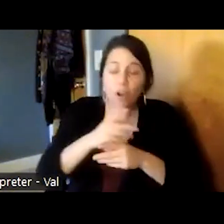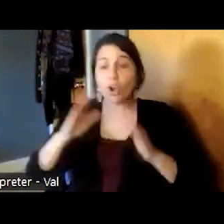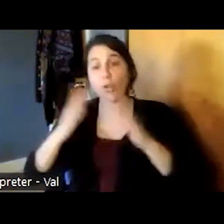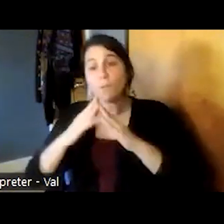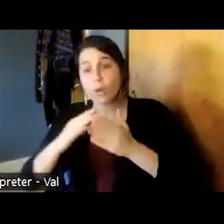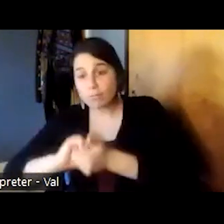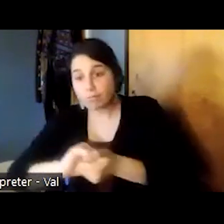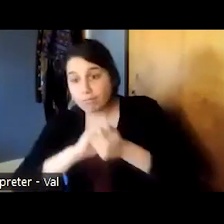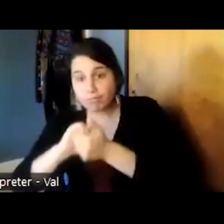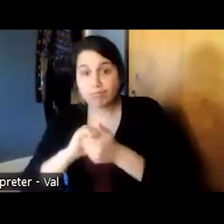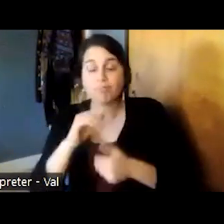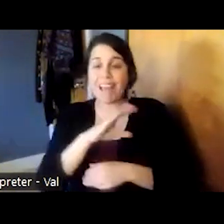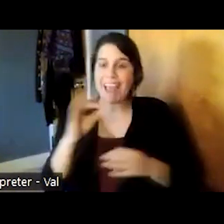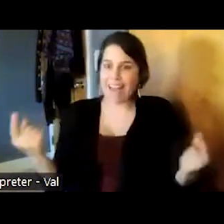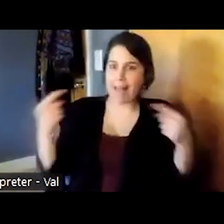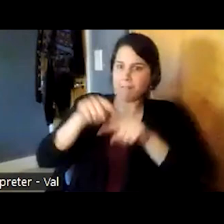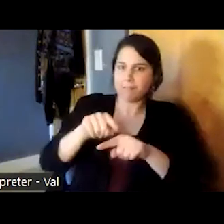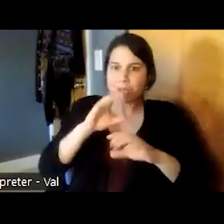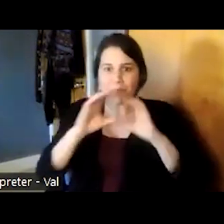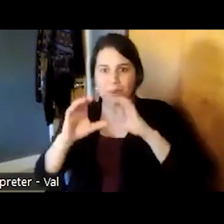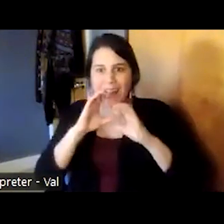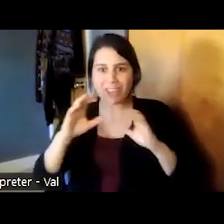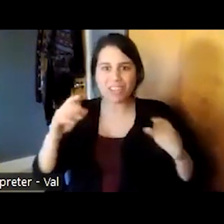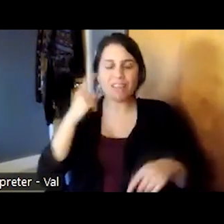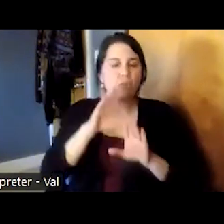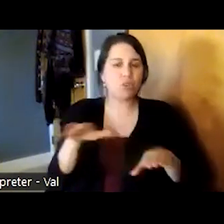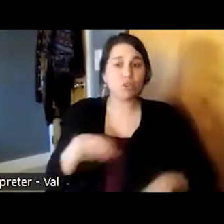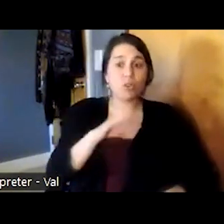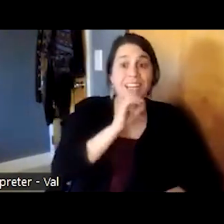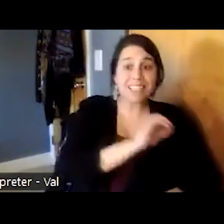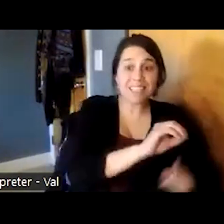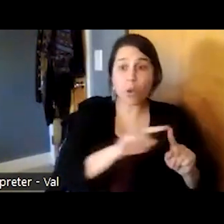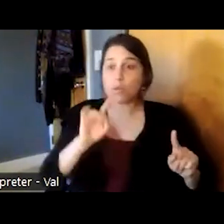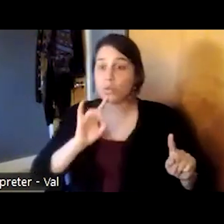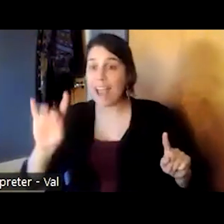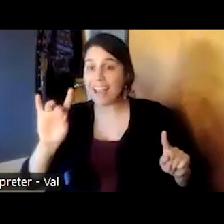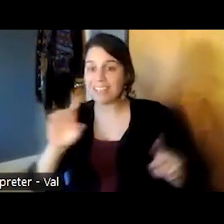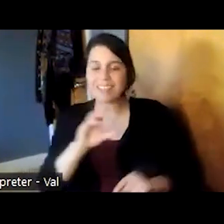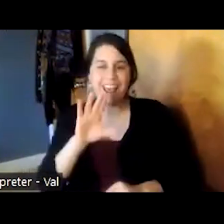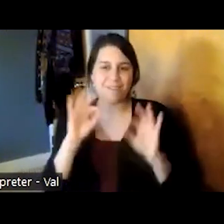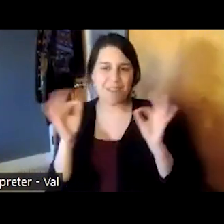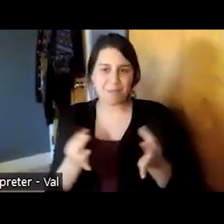communications for children 0-8 and their families the launch grant is in year three and we are in